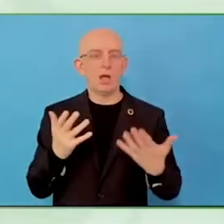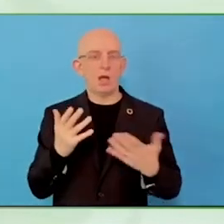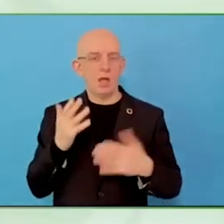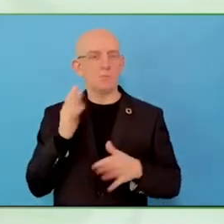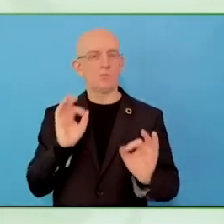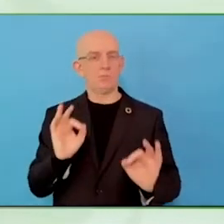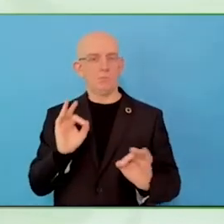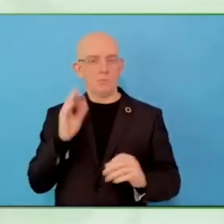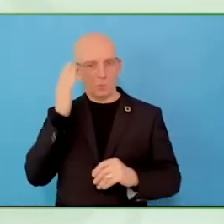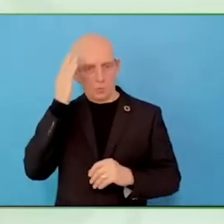Sorry.